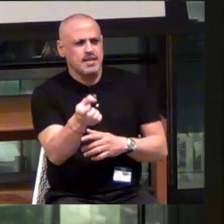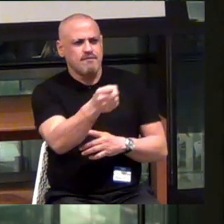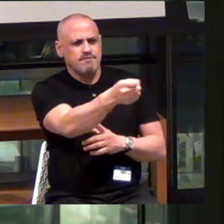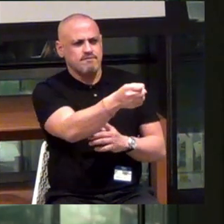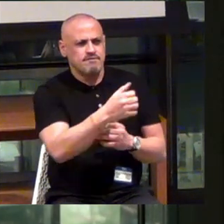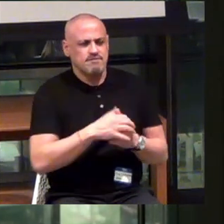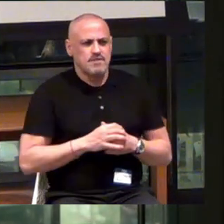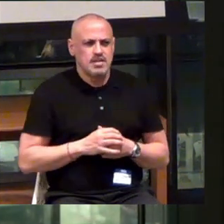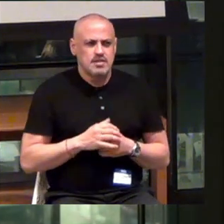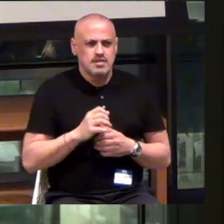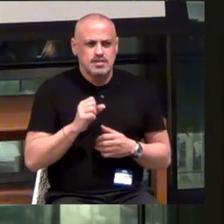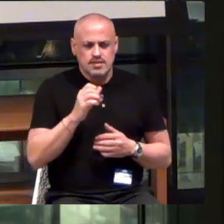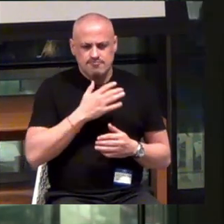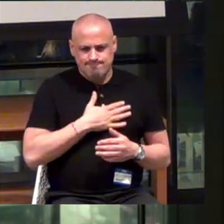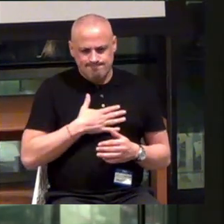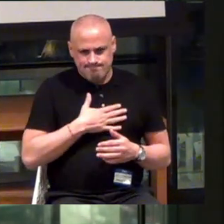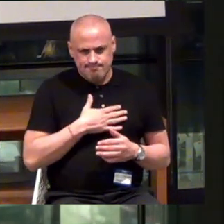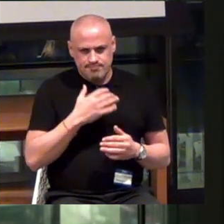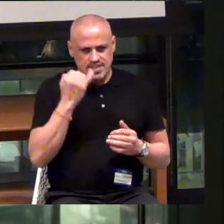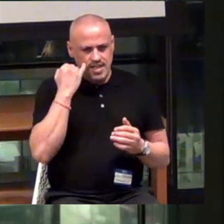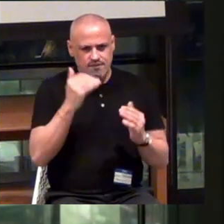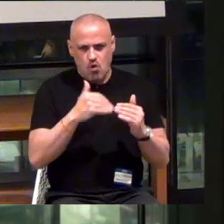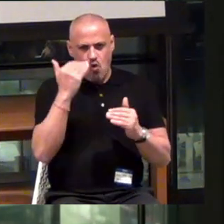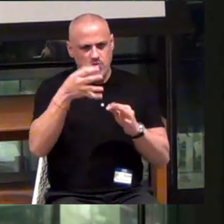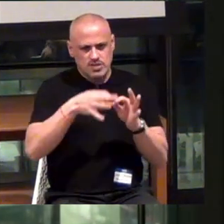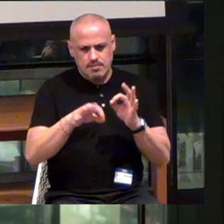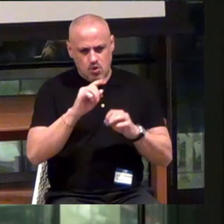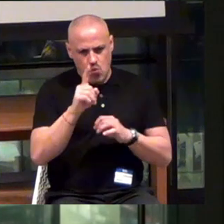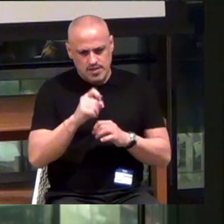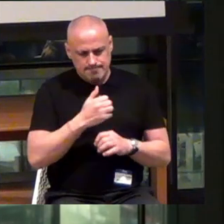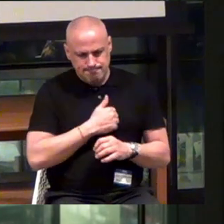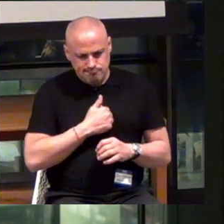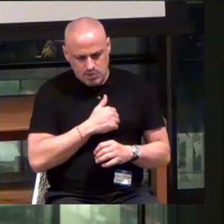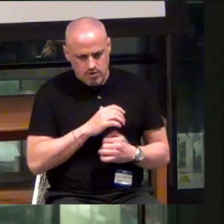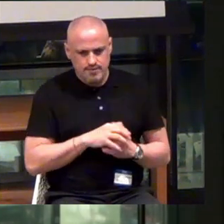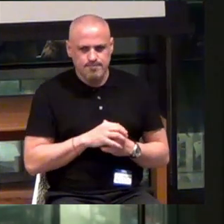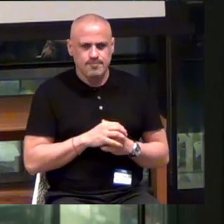Forgive me if this is an oversimple question. But...